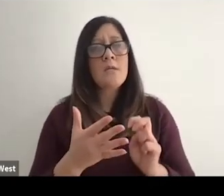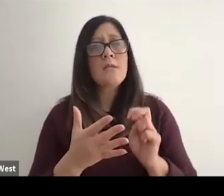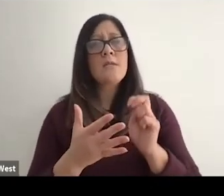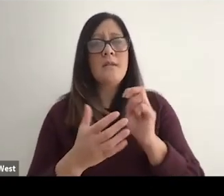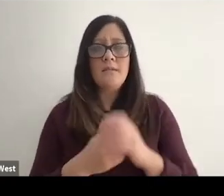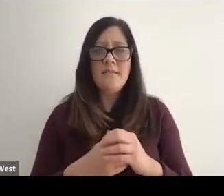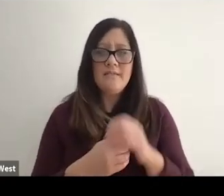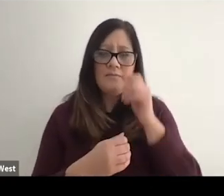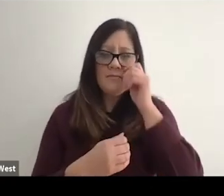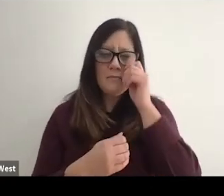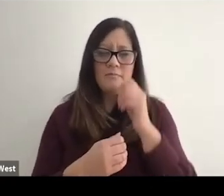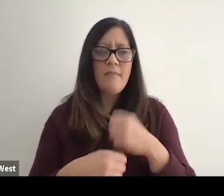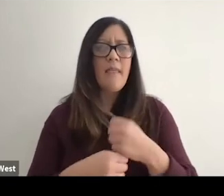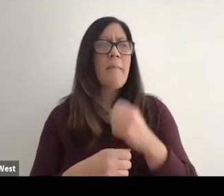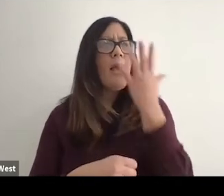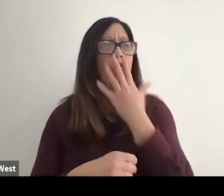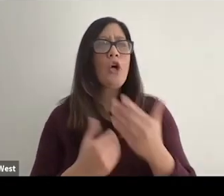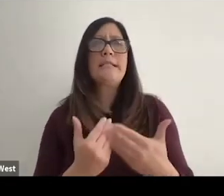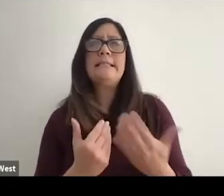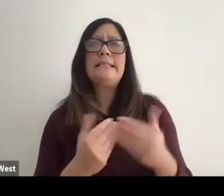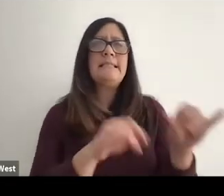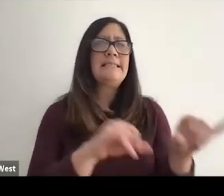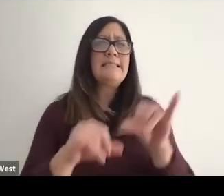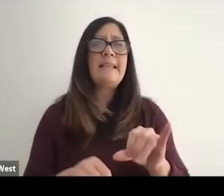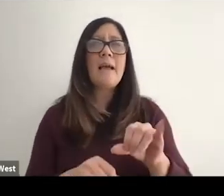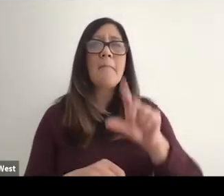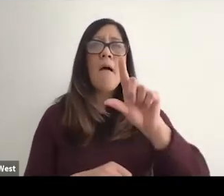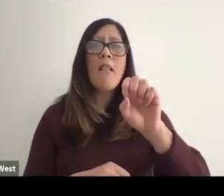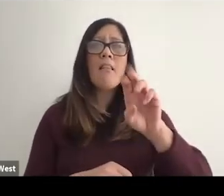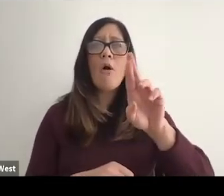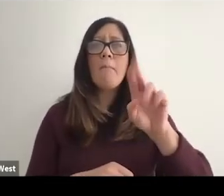so much that they make it look easy. Just as LeBron James when he shoots.